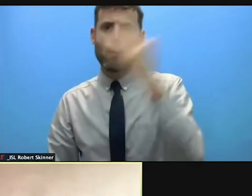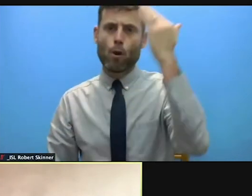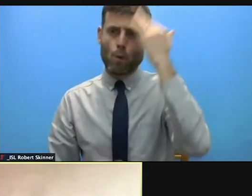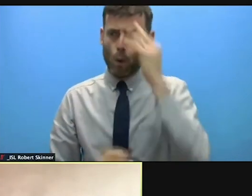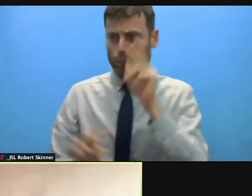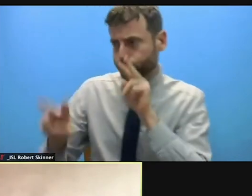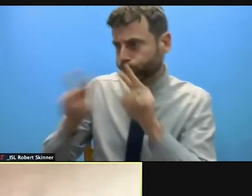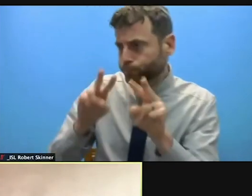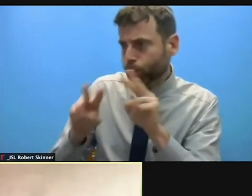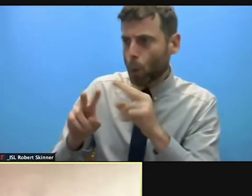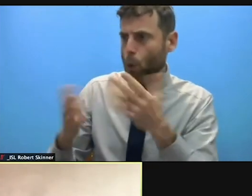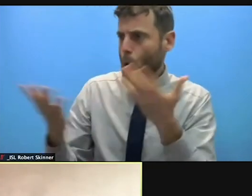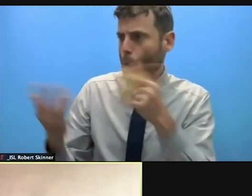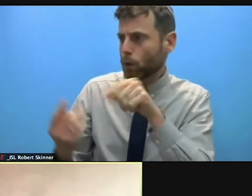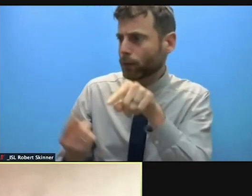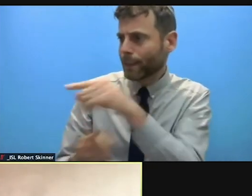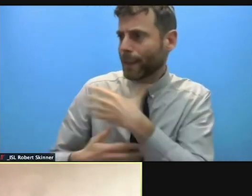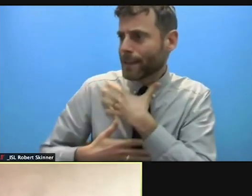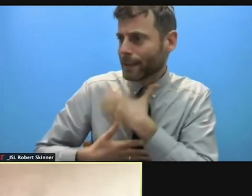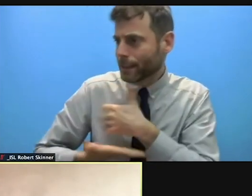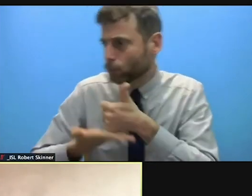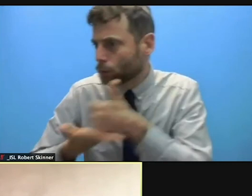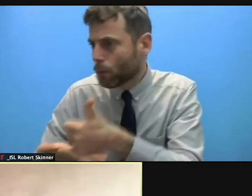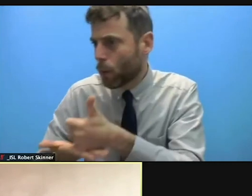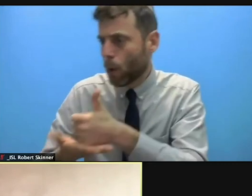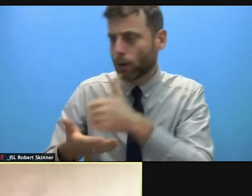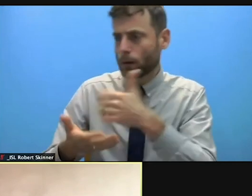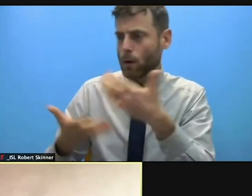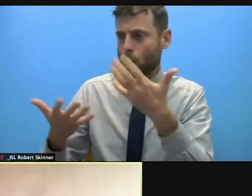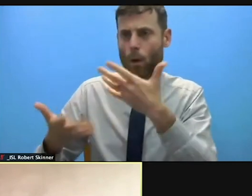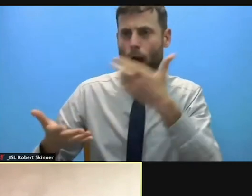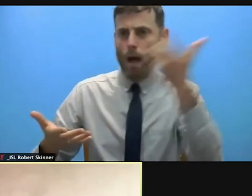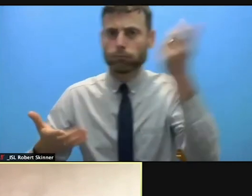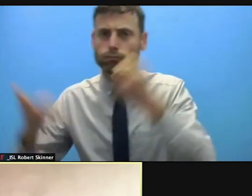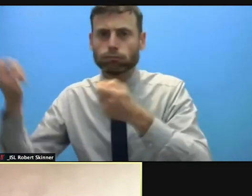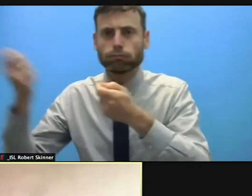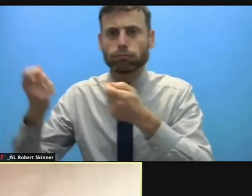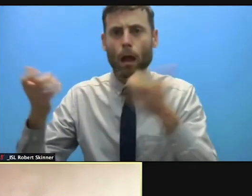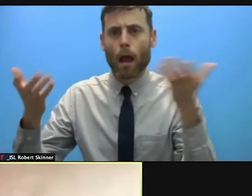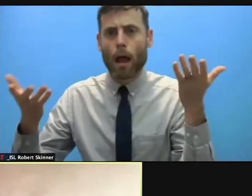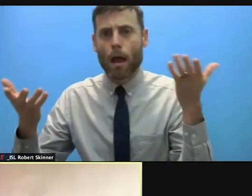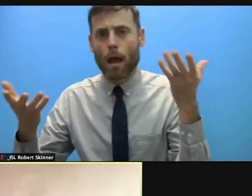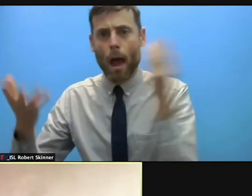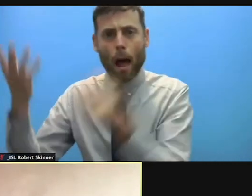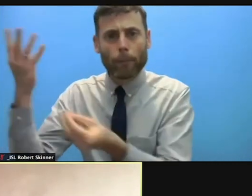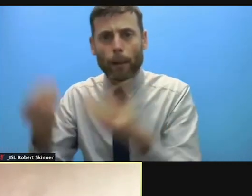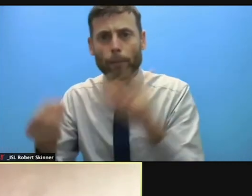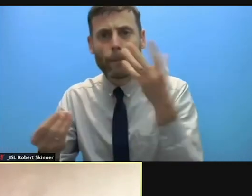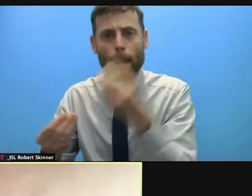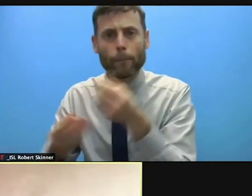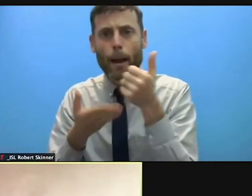protection needs and local protection mechanisms. When disasters hit, women are often the first